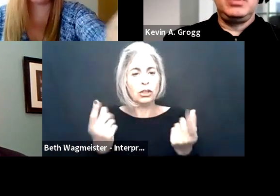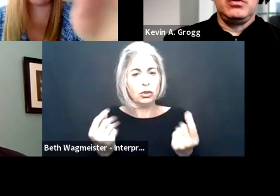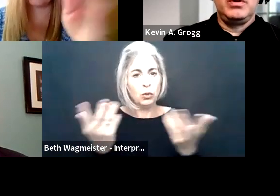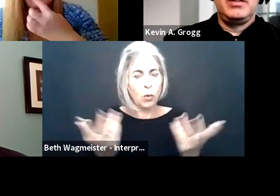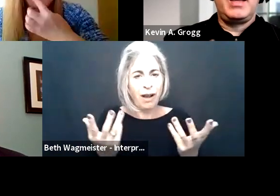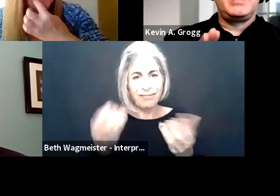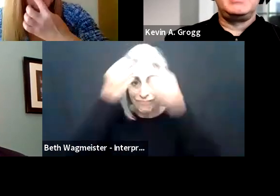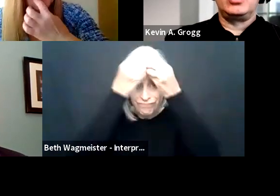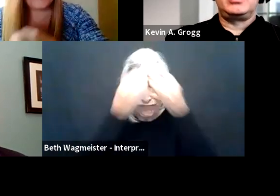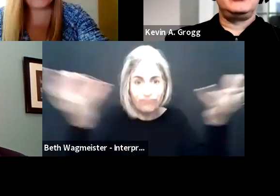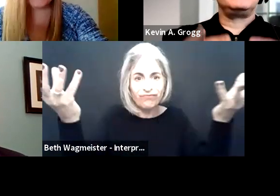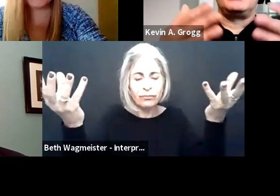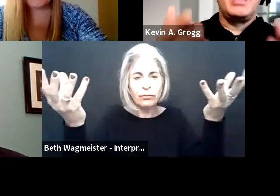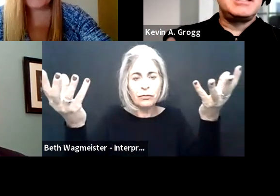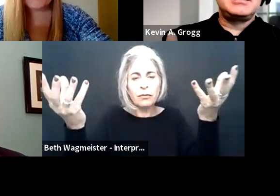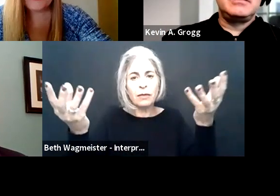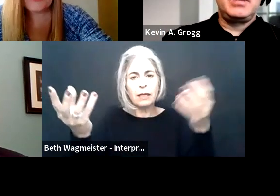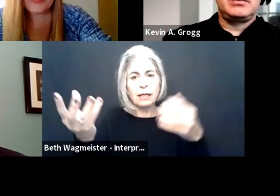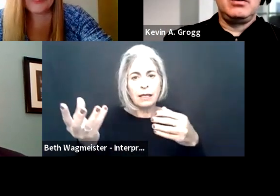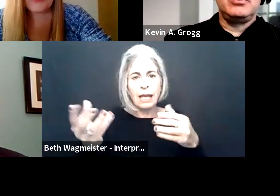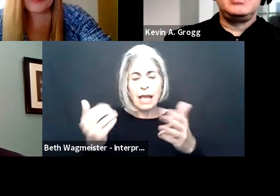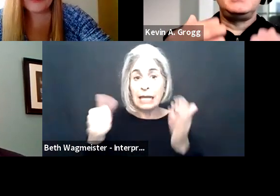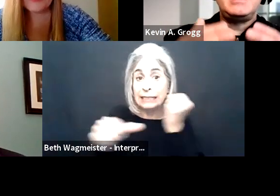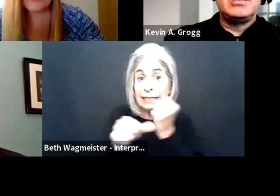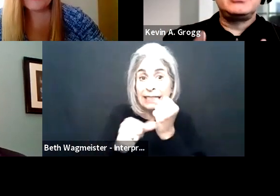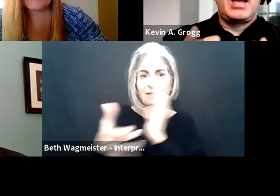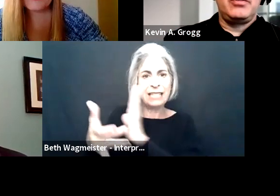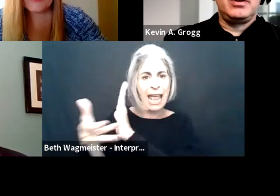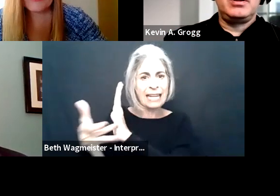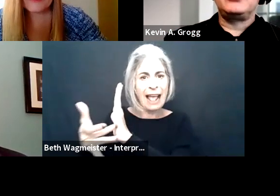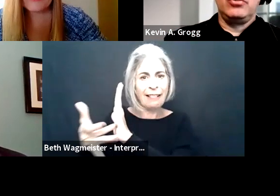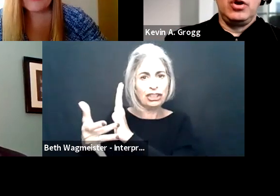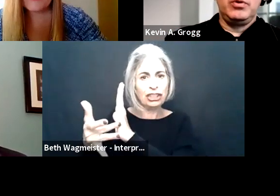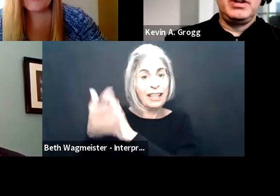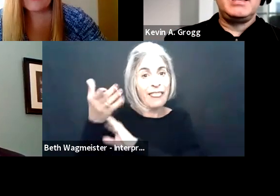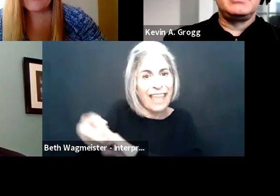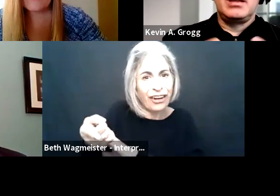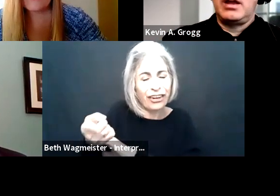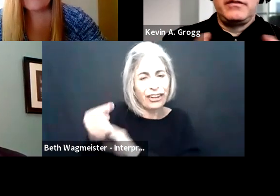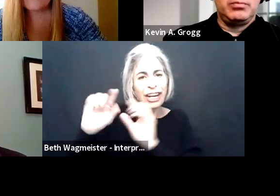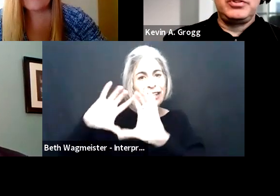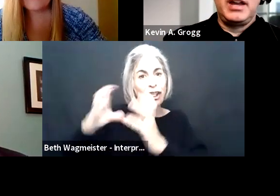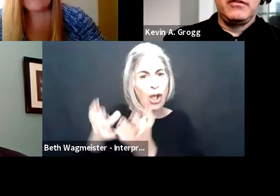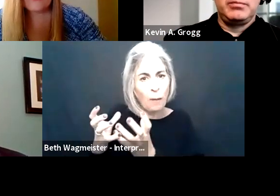new and inaccessible, what we want to be able to do is let you know that in our